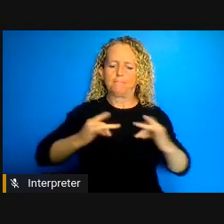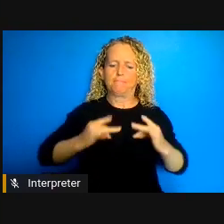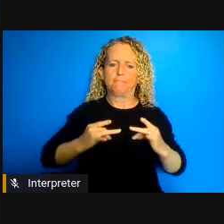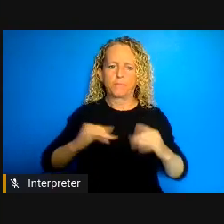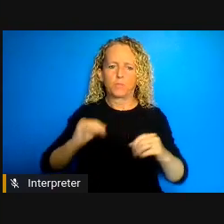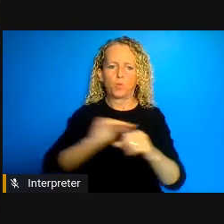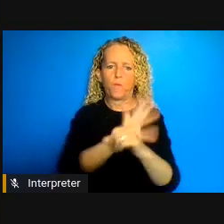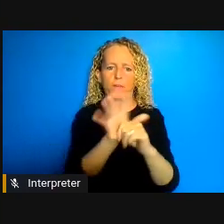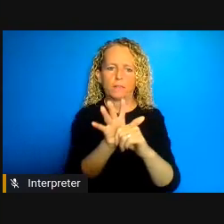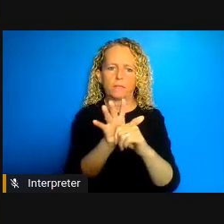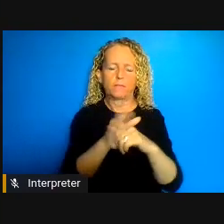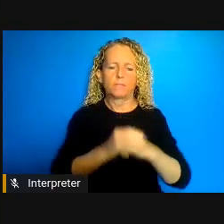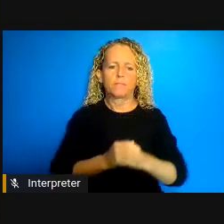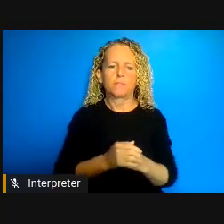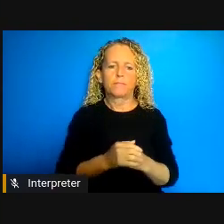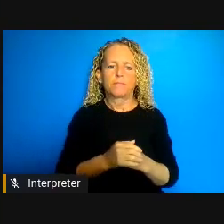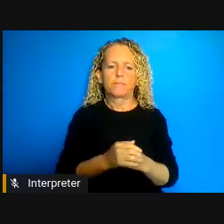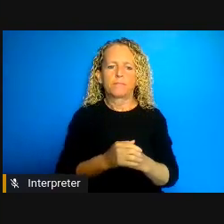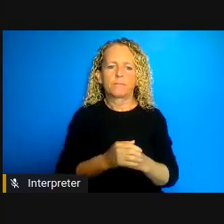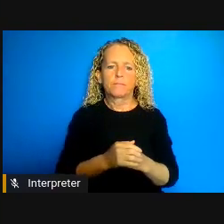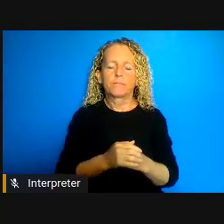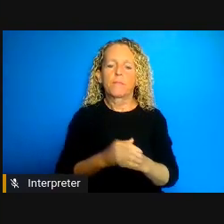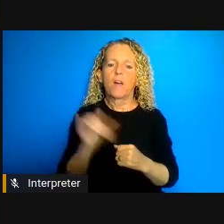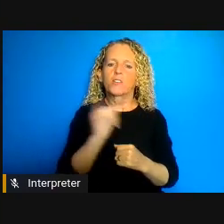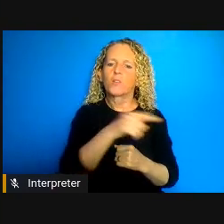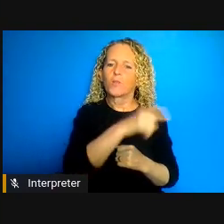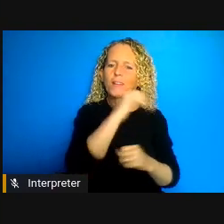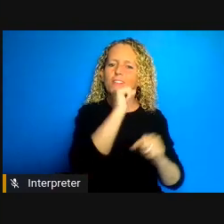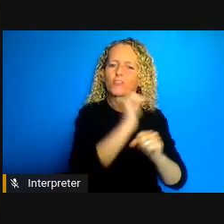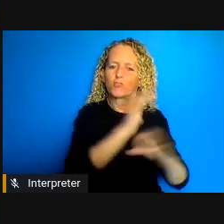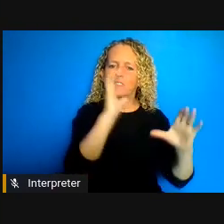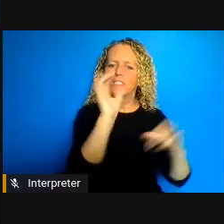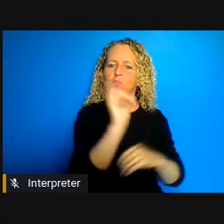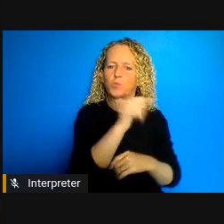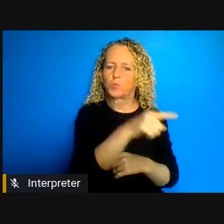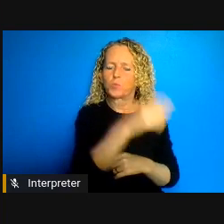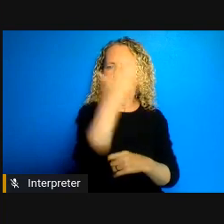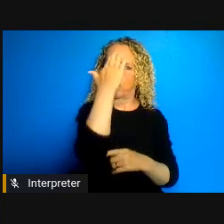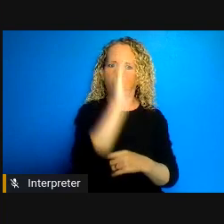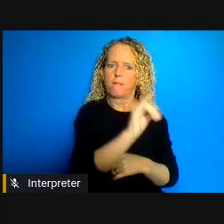considered elderly we know that age is another risk factor so if we put all of